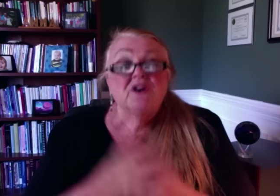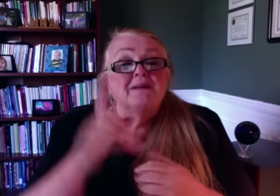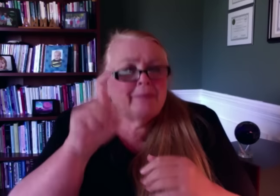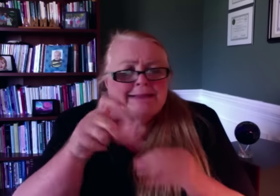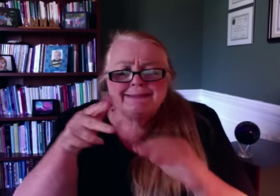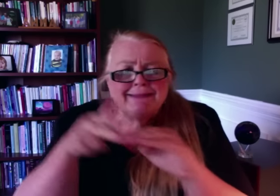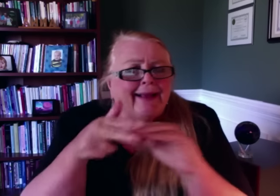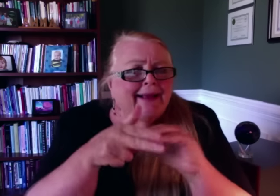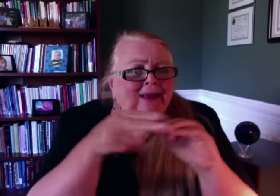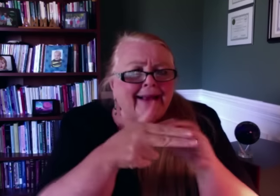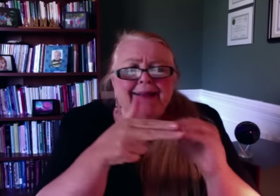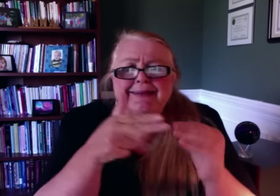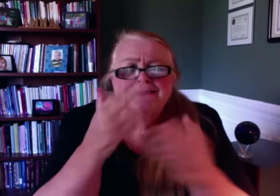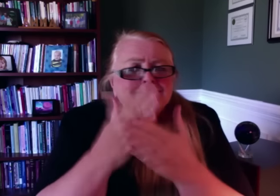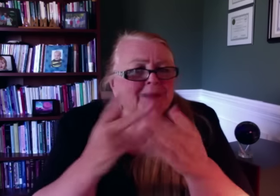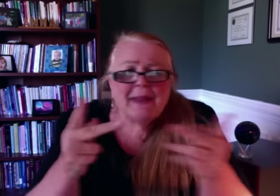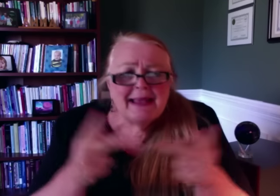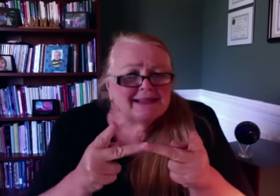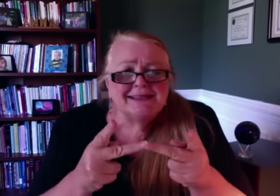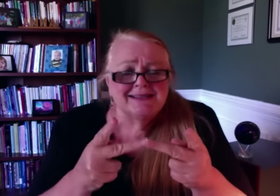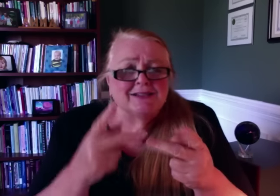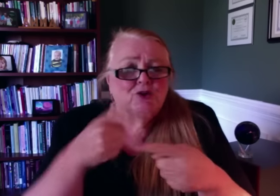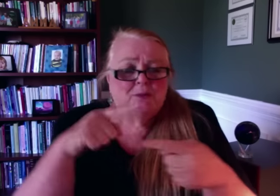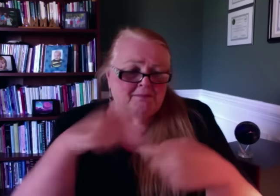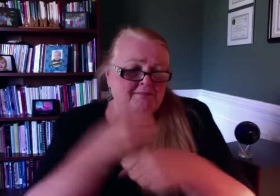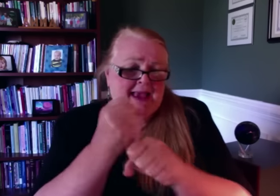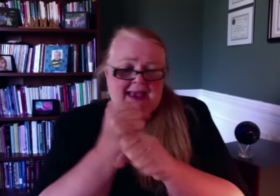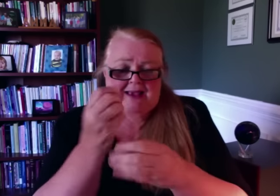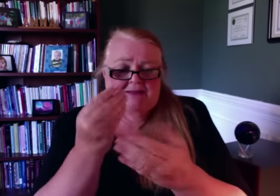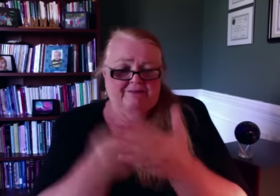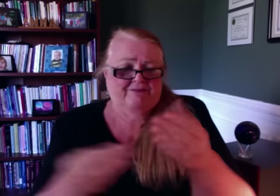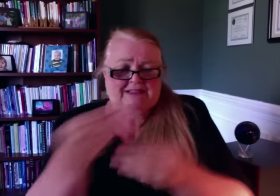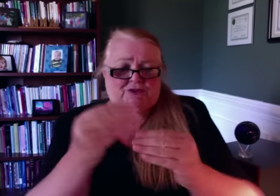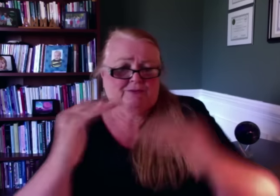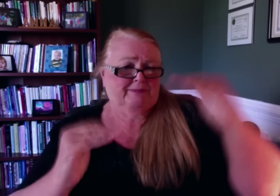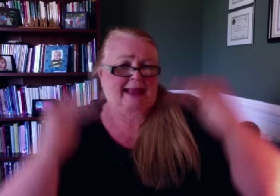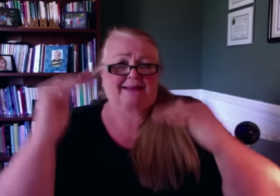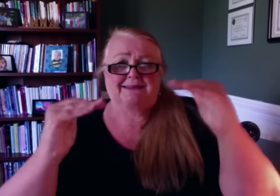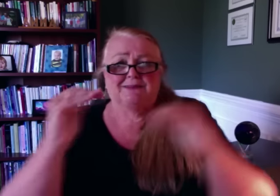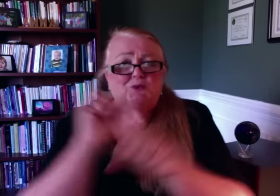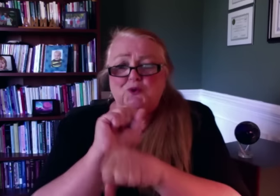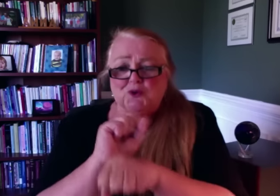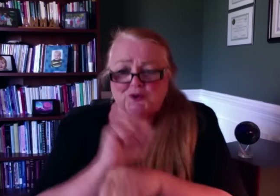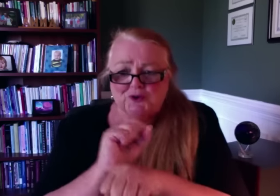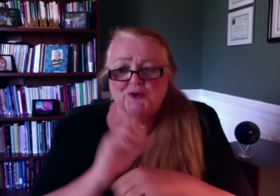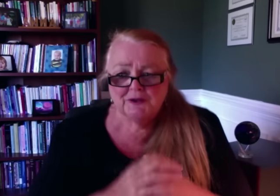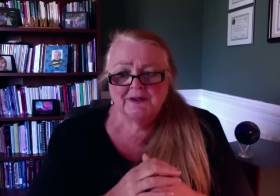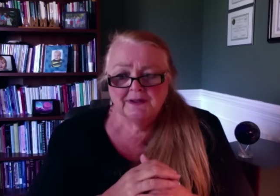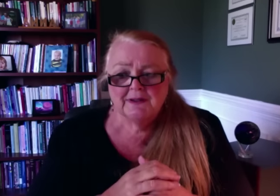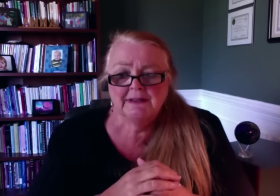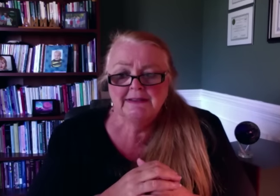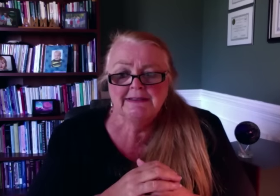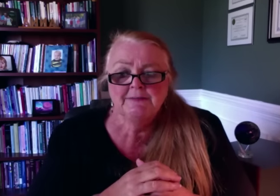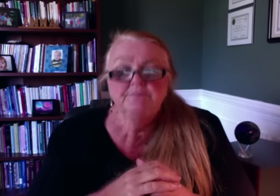Cuts must be made somewhere to achieve a fiscal balance.